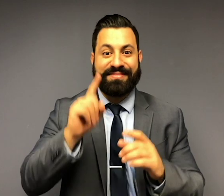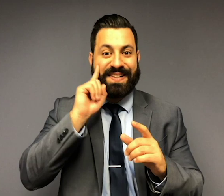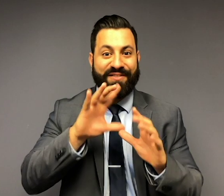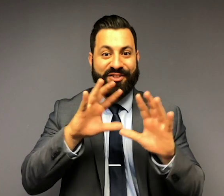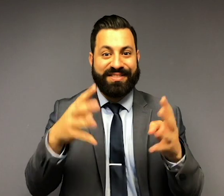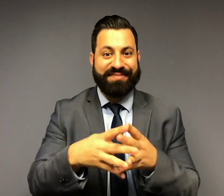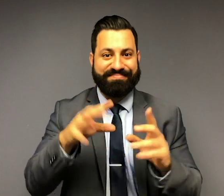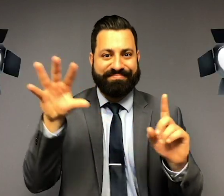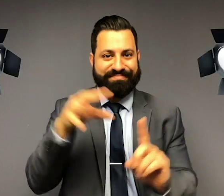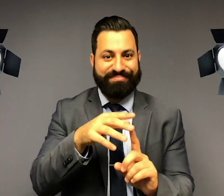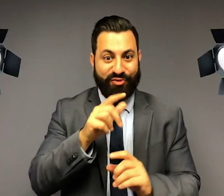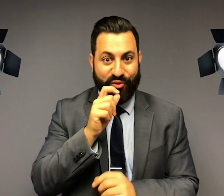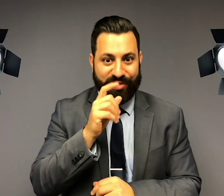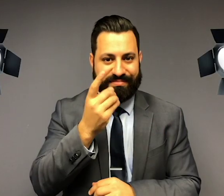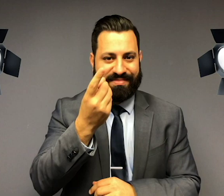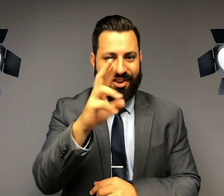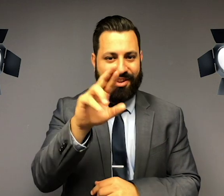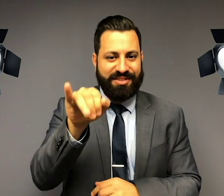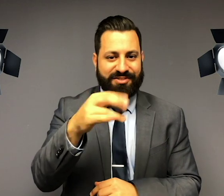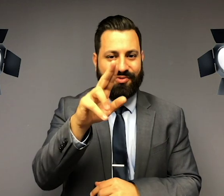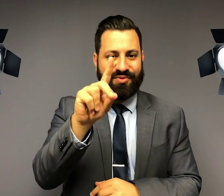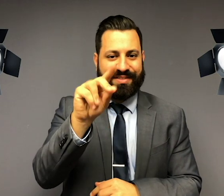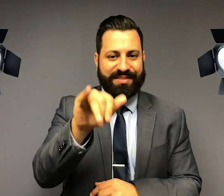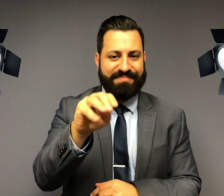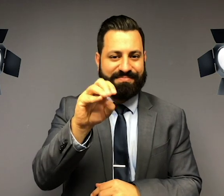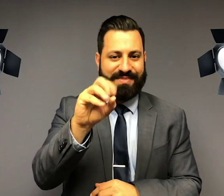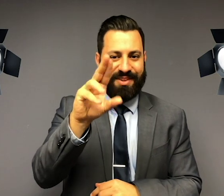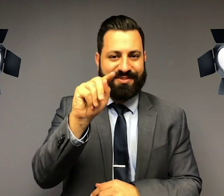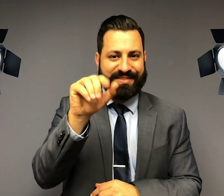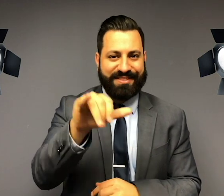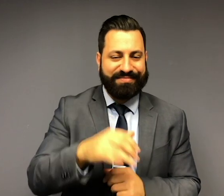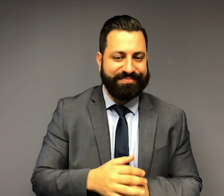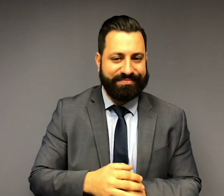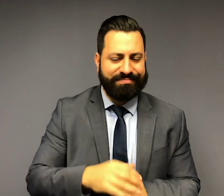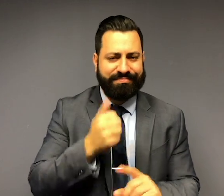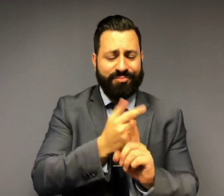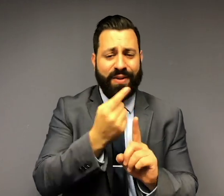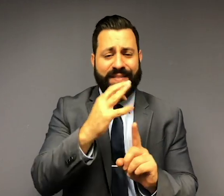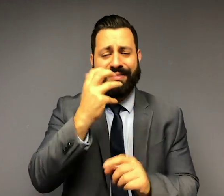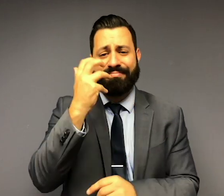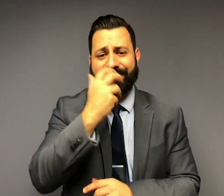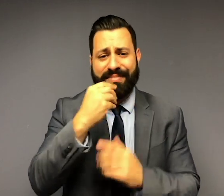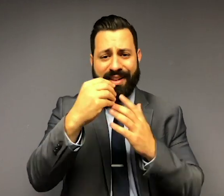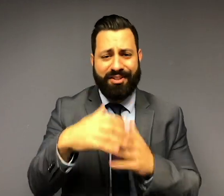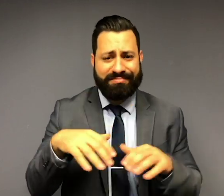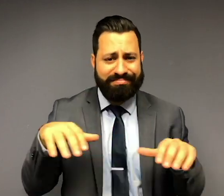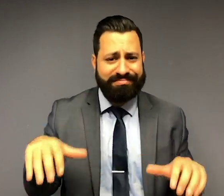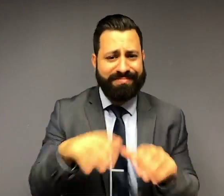The #DeafEcosystem spotlight is Dr. Judy Mounty. She is one of the incredible leaders in the